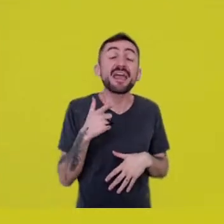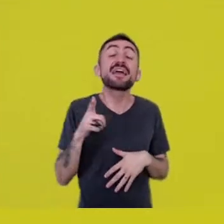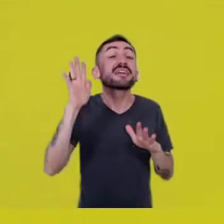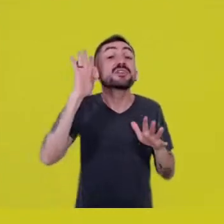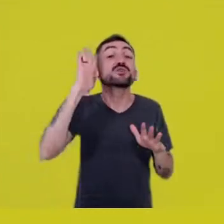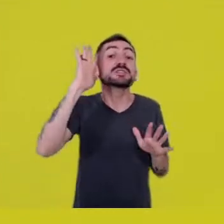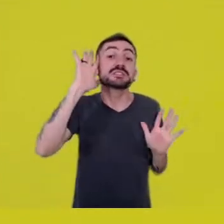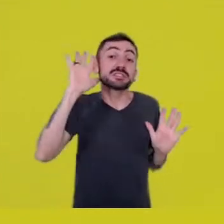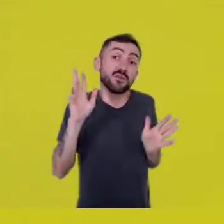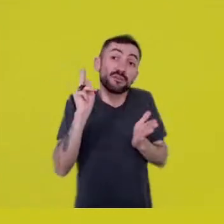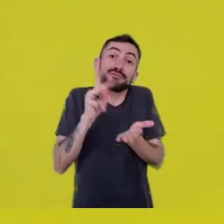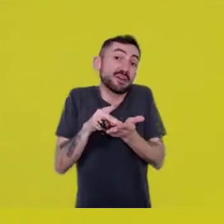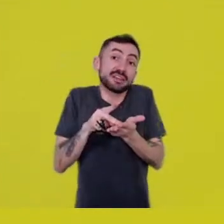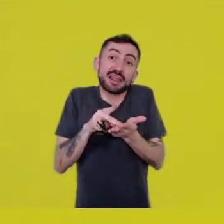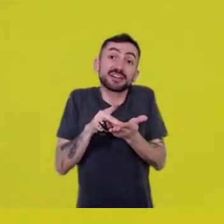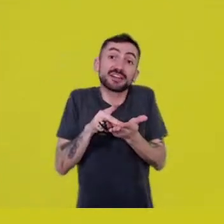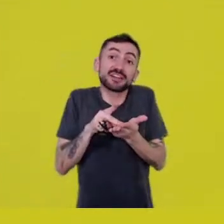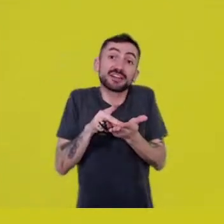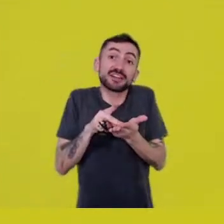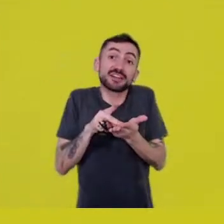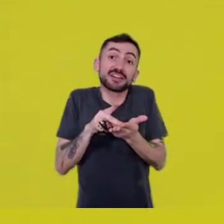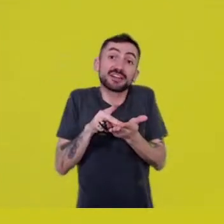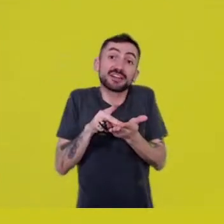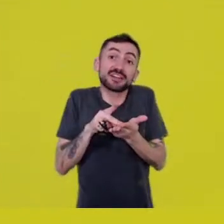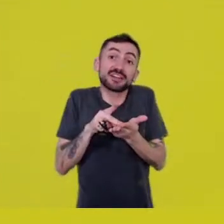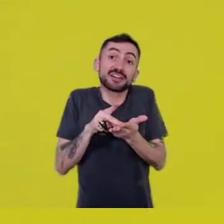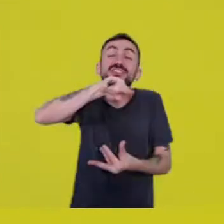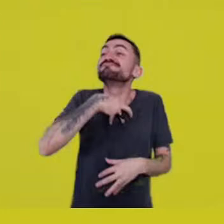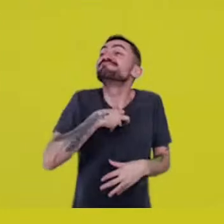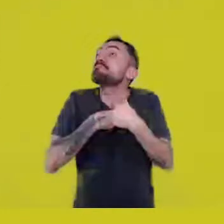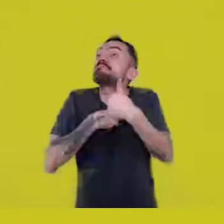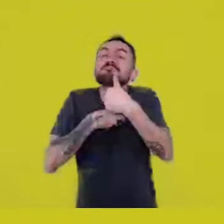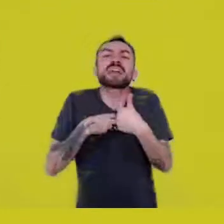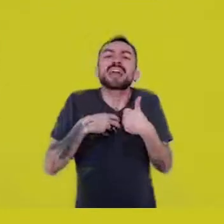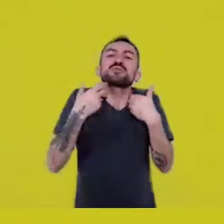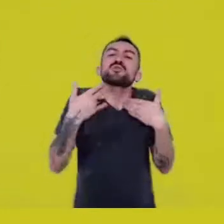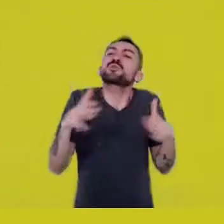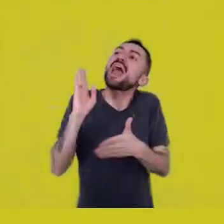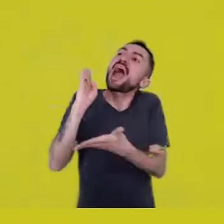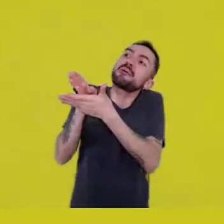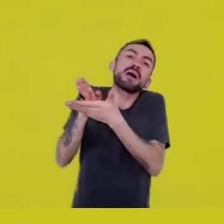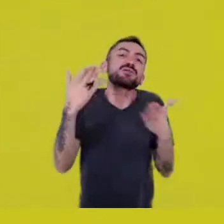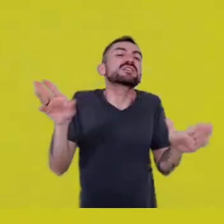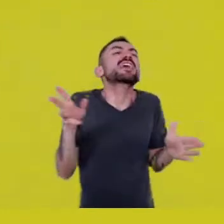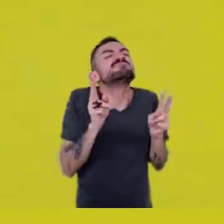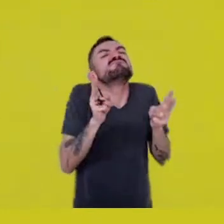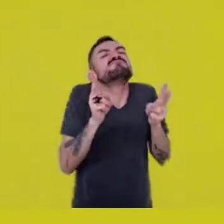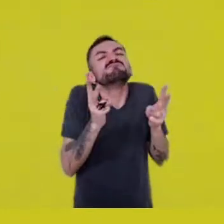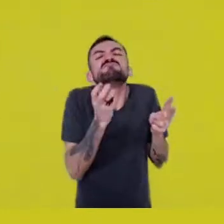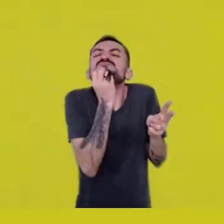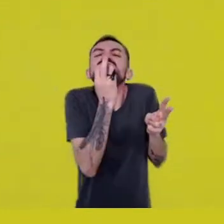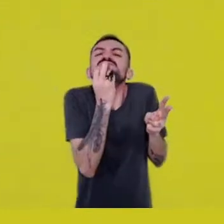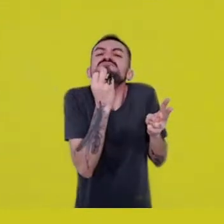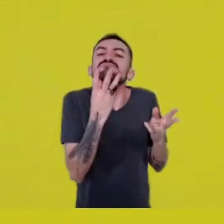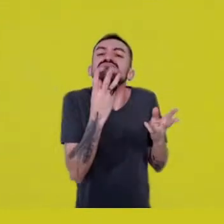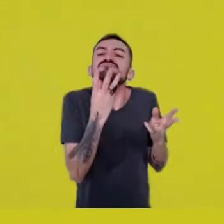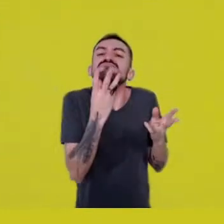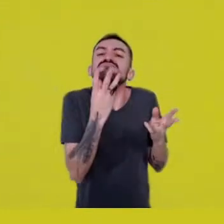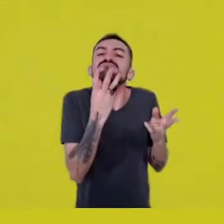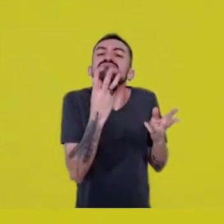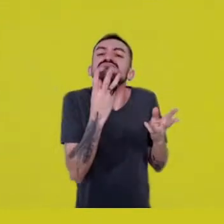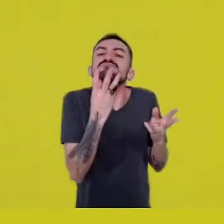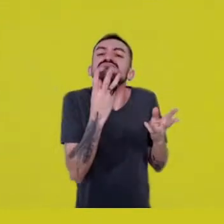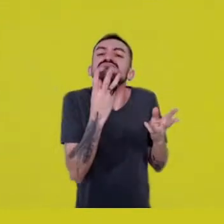And that’s a matter that touches other senses of the experience